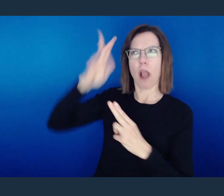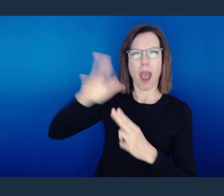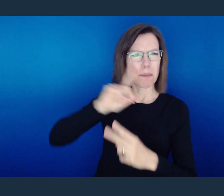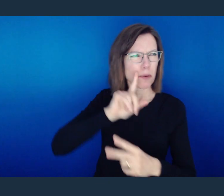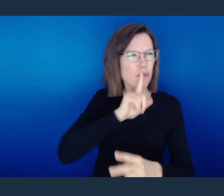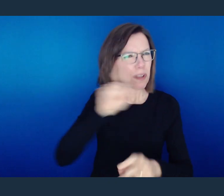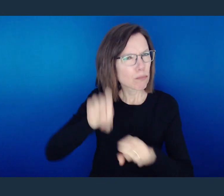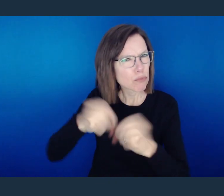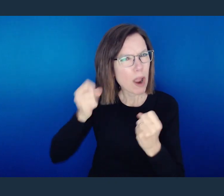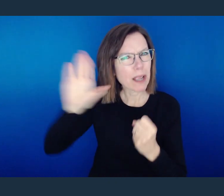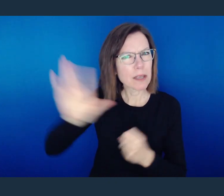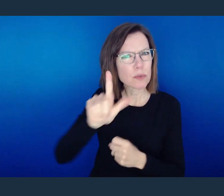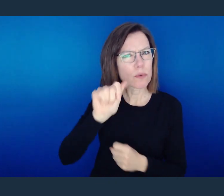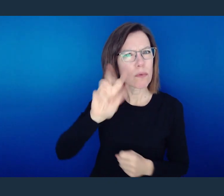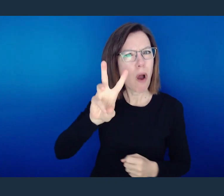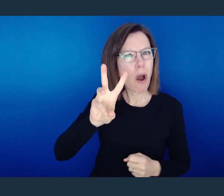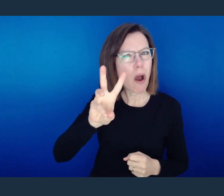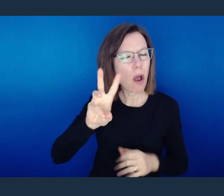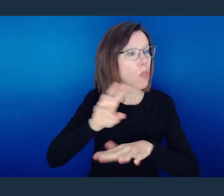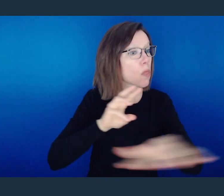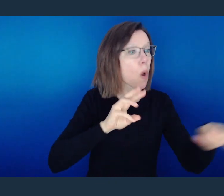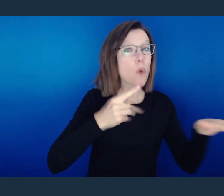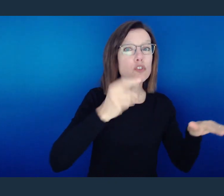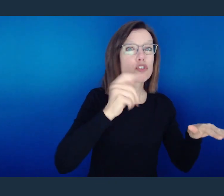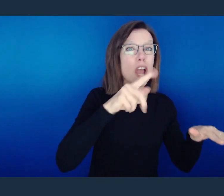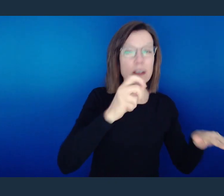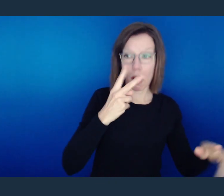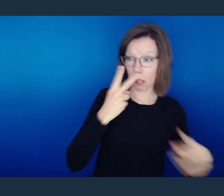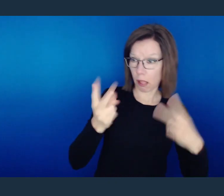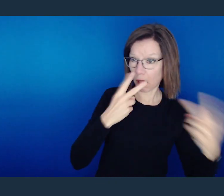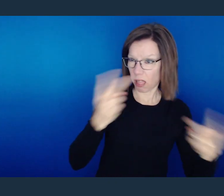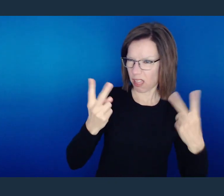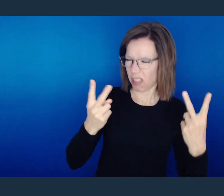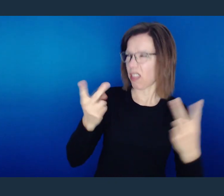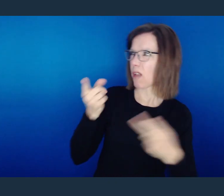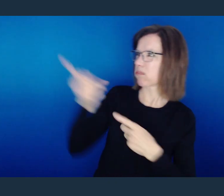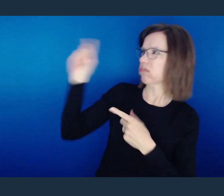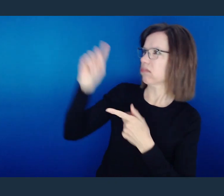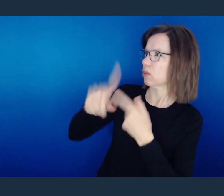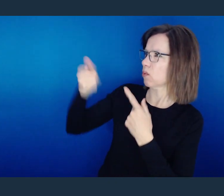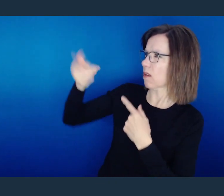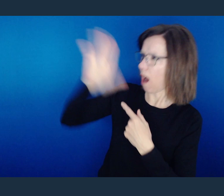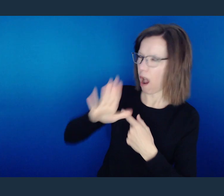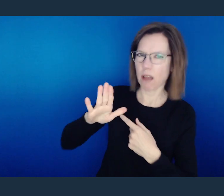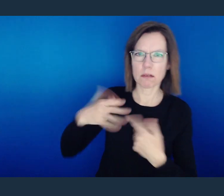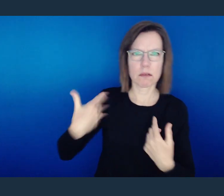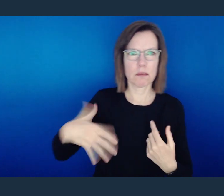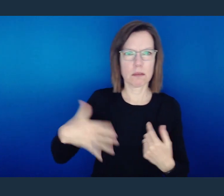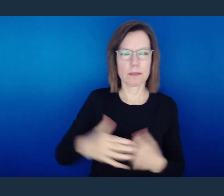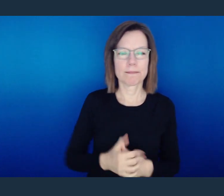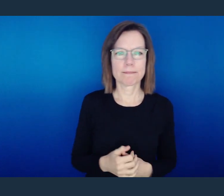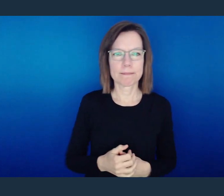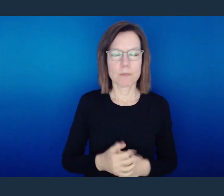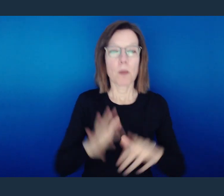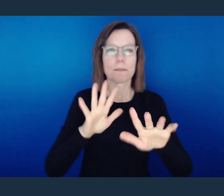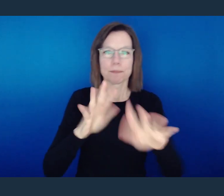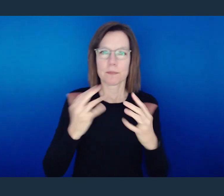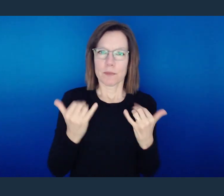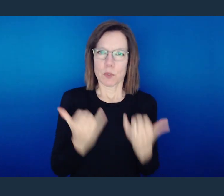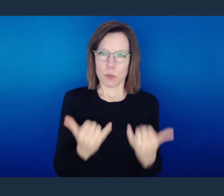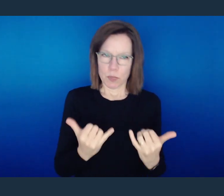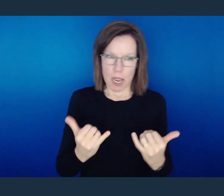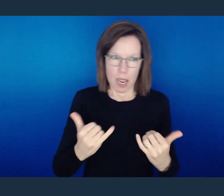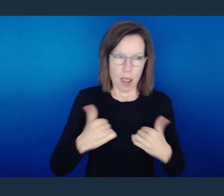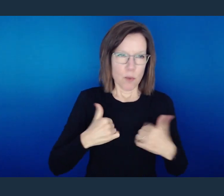For, as it is written, 'The name of God is blasphemed among the gentiles because of you.'"